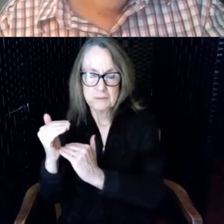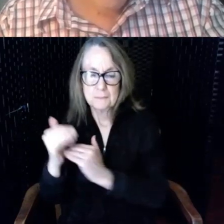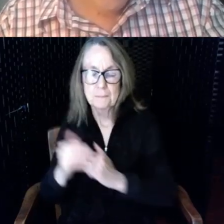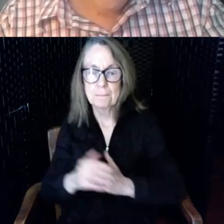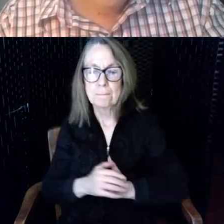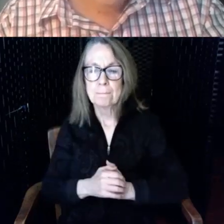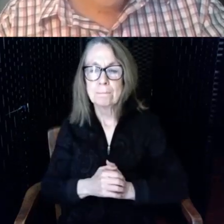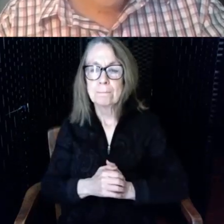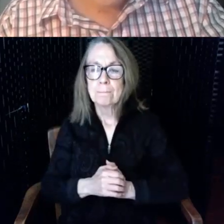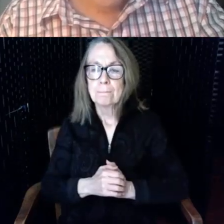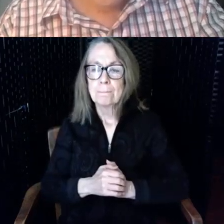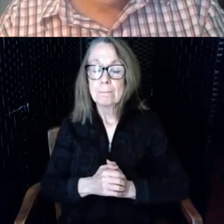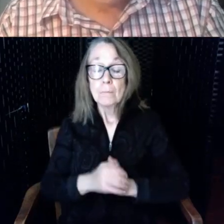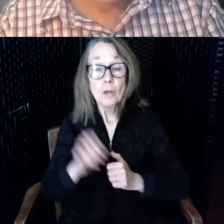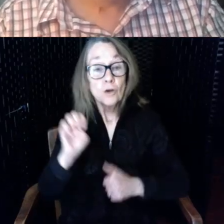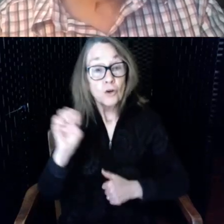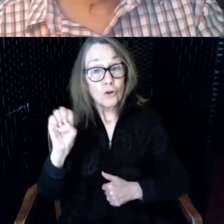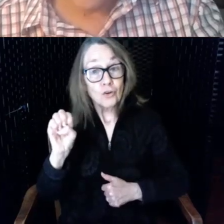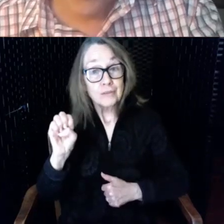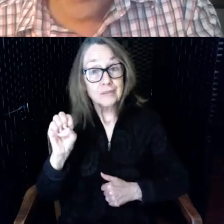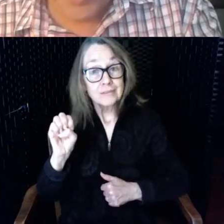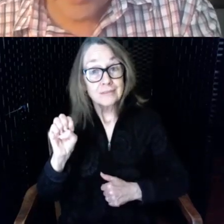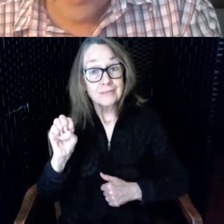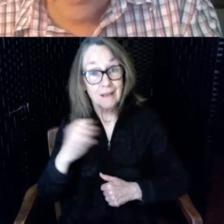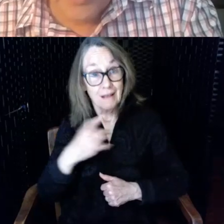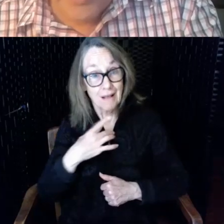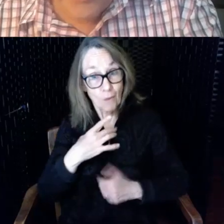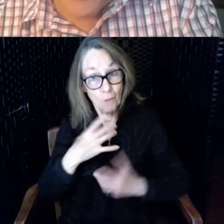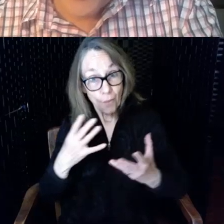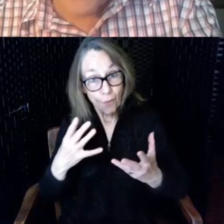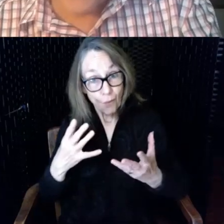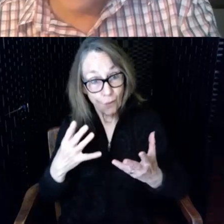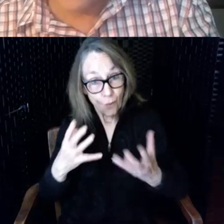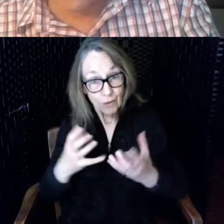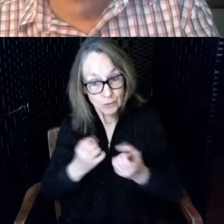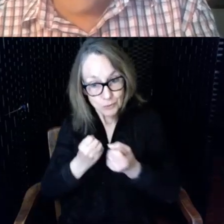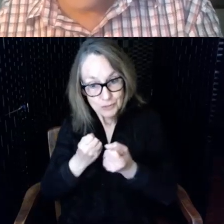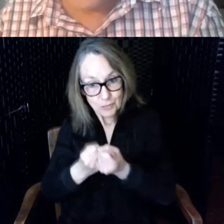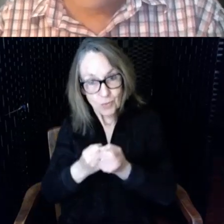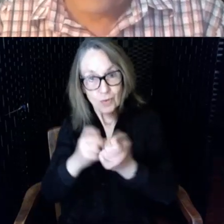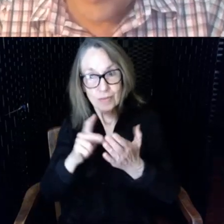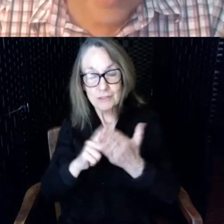Earnest liked and supported this project we need to move forward soon because